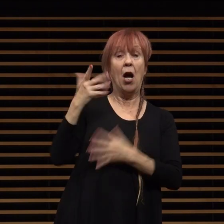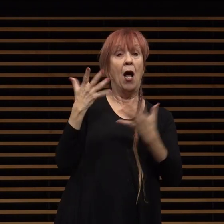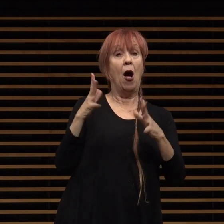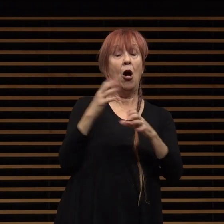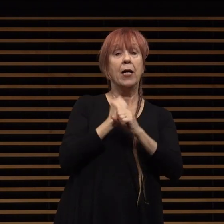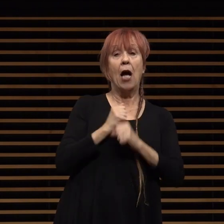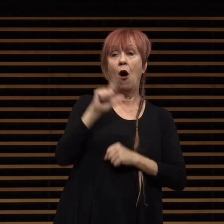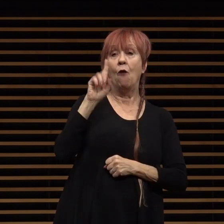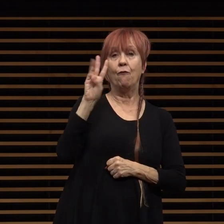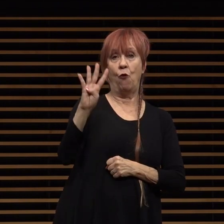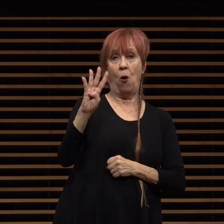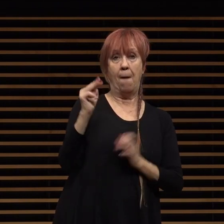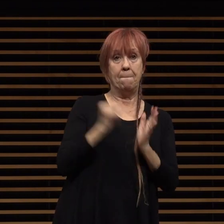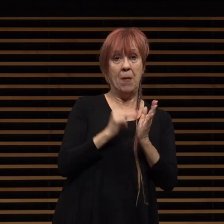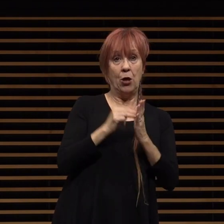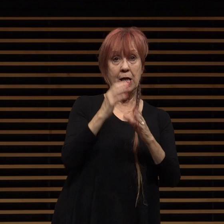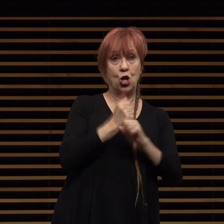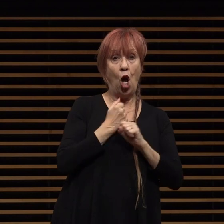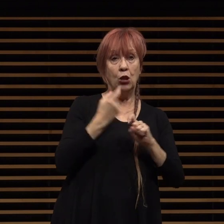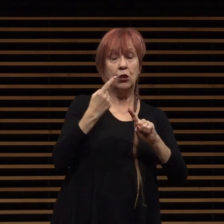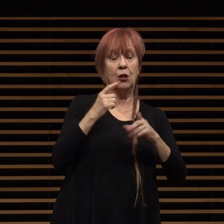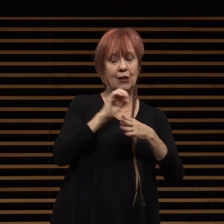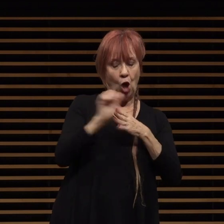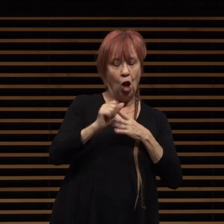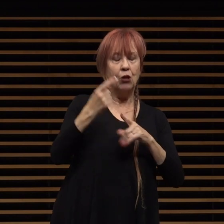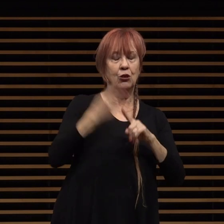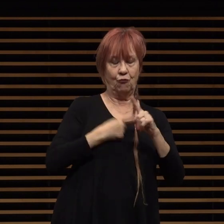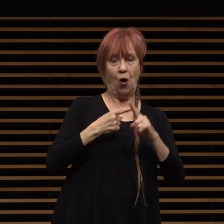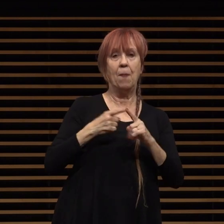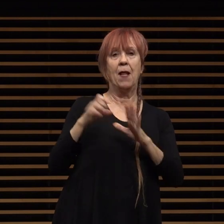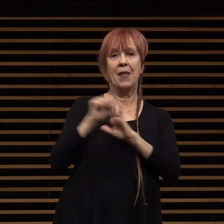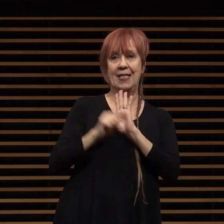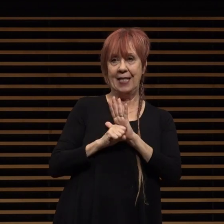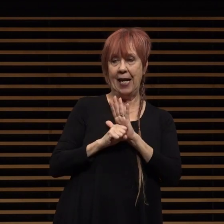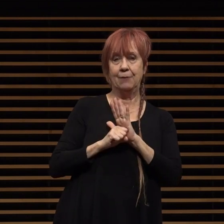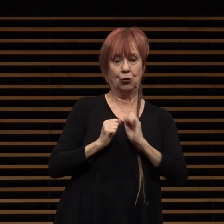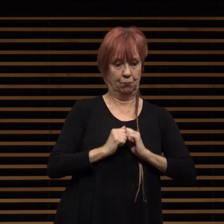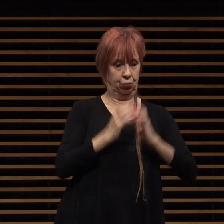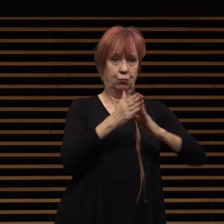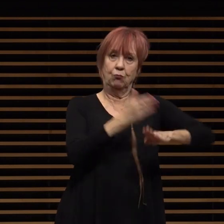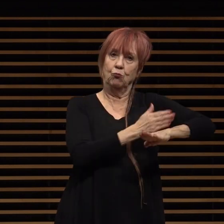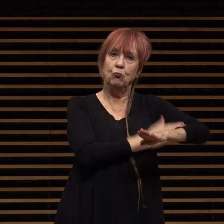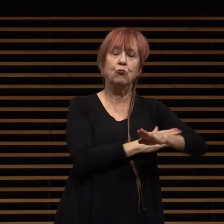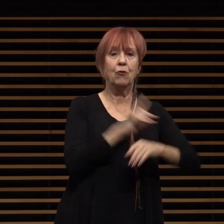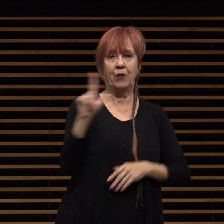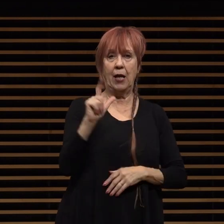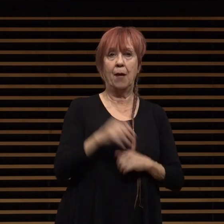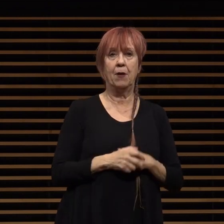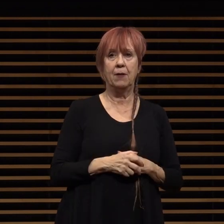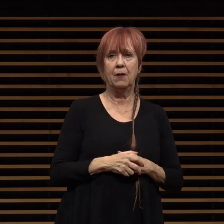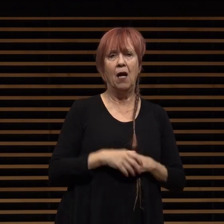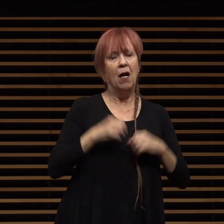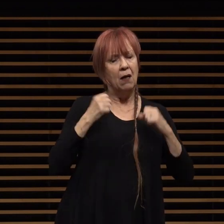state to help rehabilitate the civic jewel